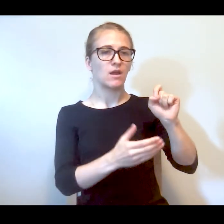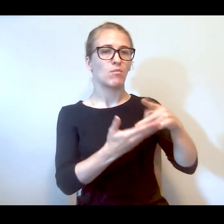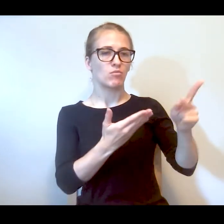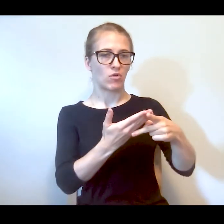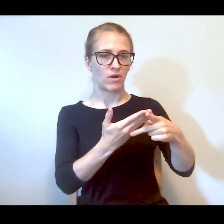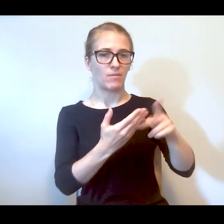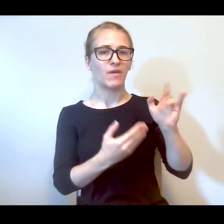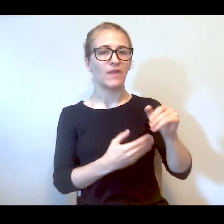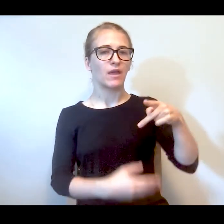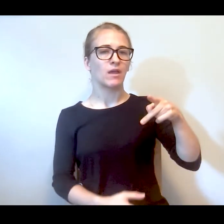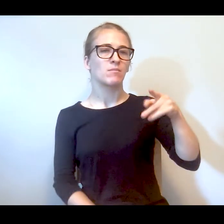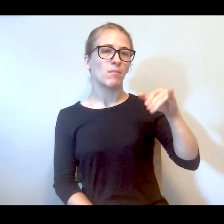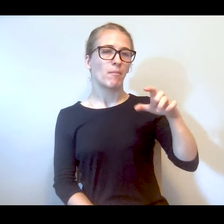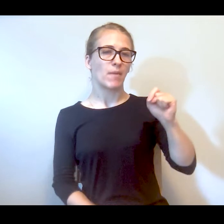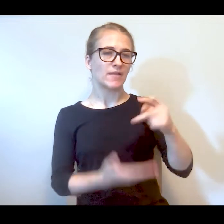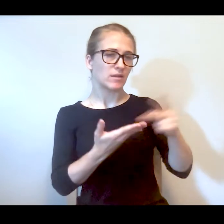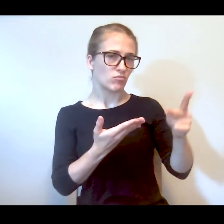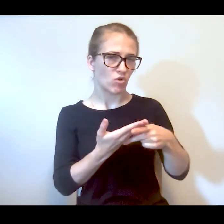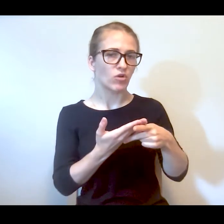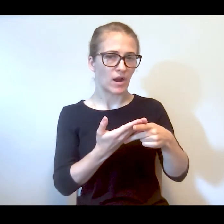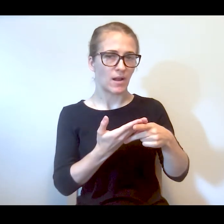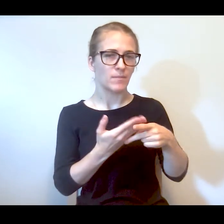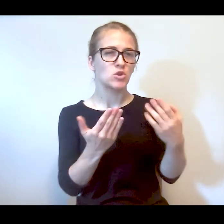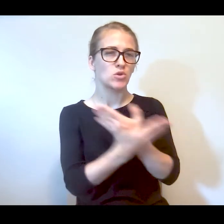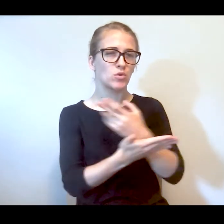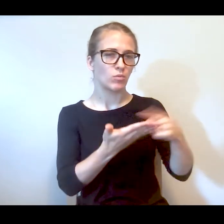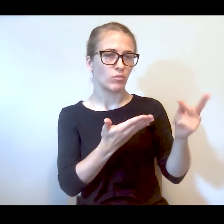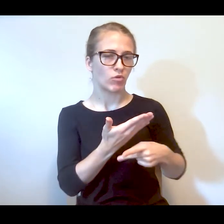that I remember a very similar pilot that the De